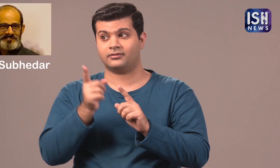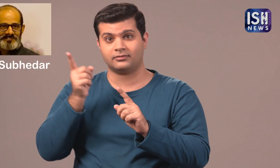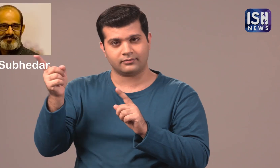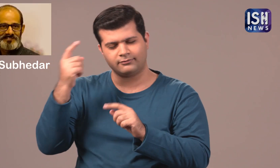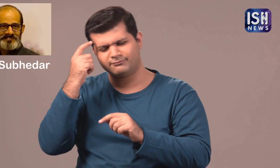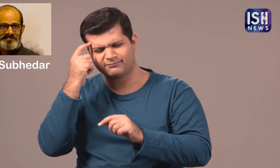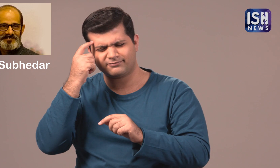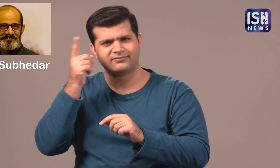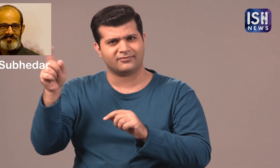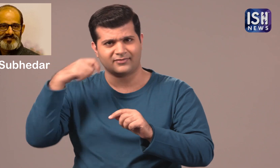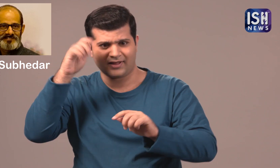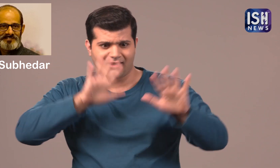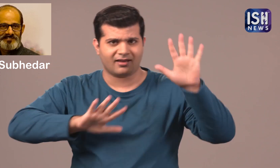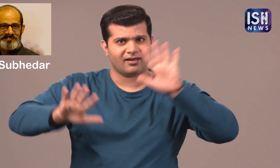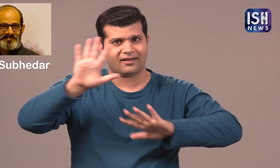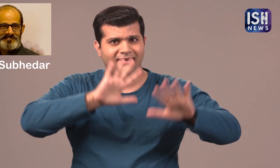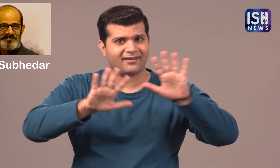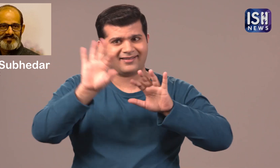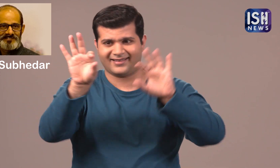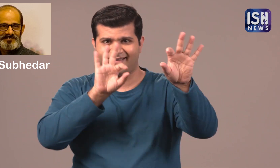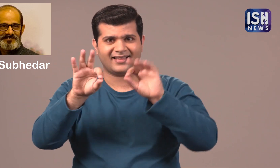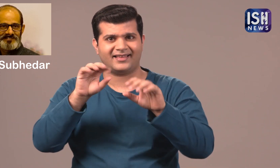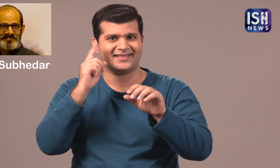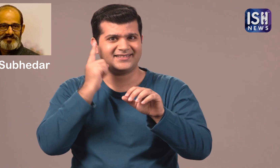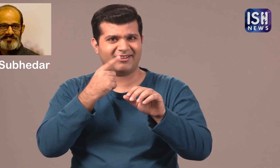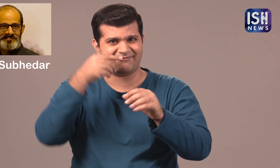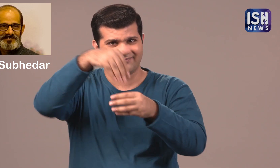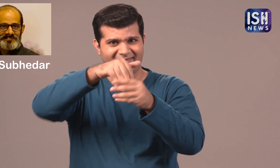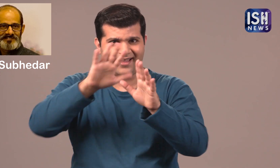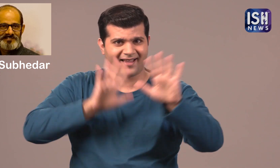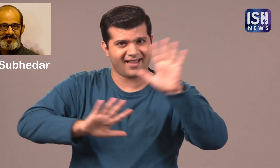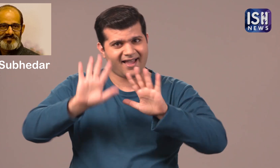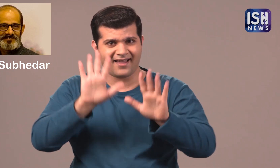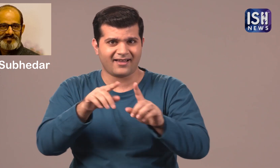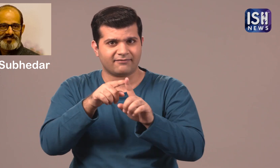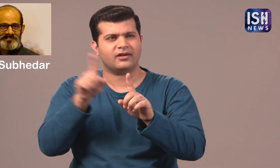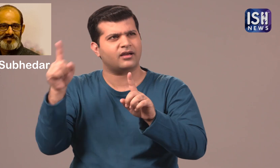He thought that since there were Deaf characters in his film,